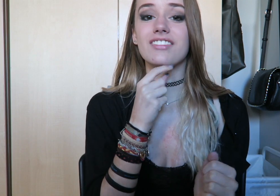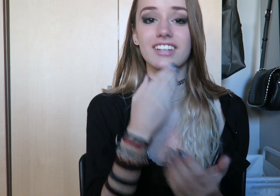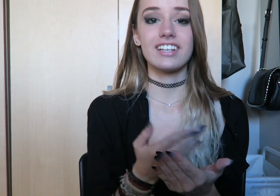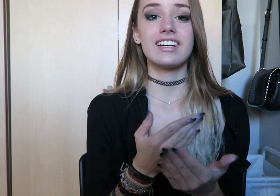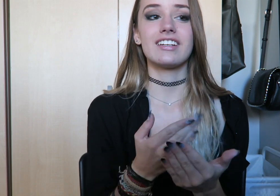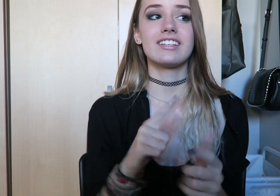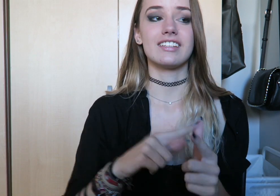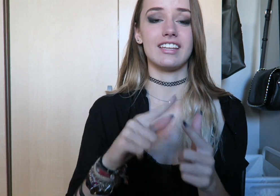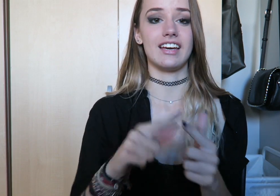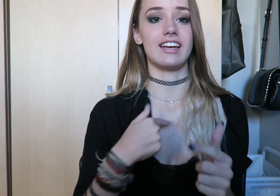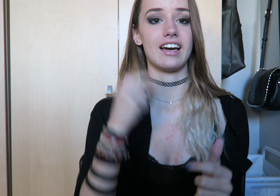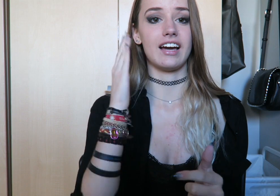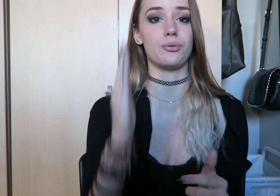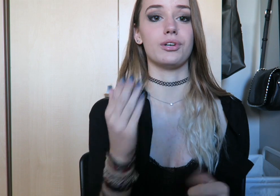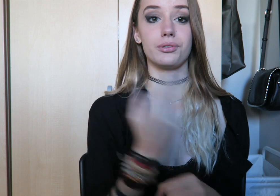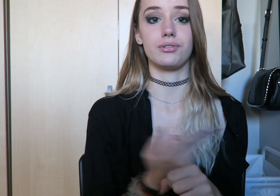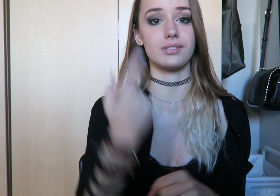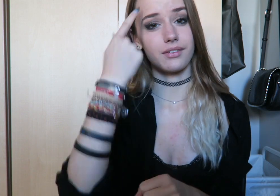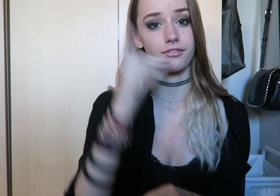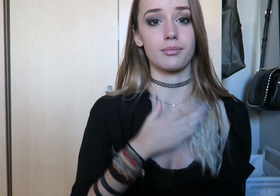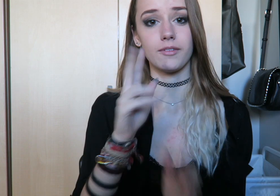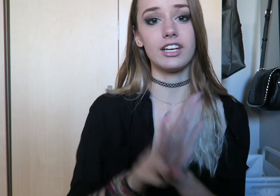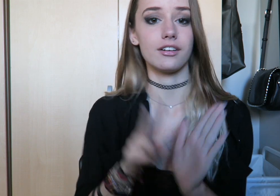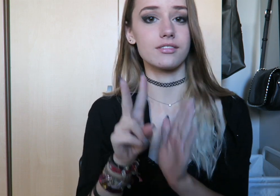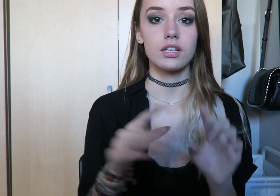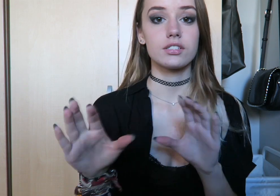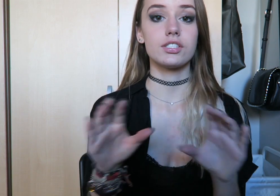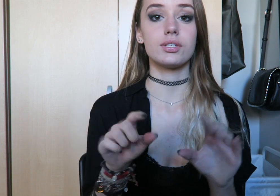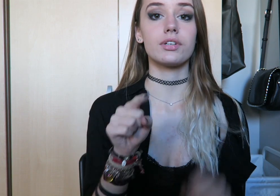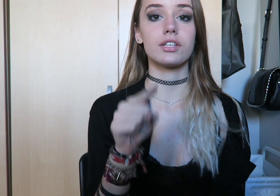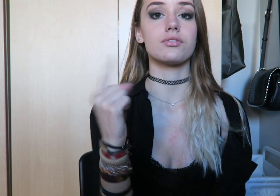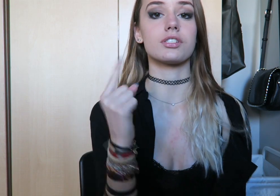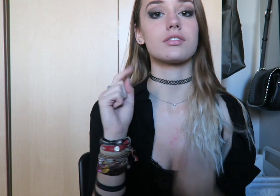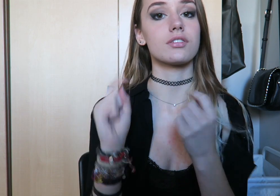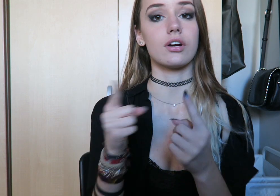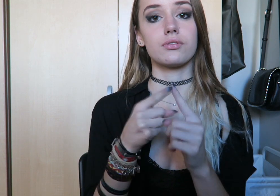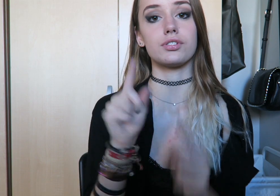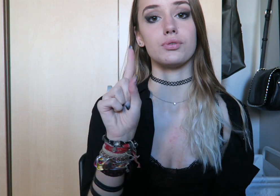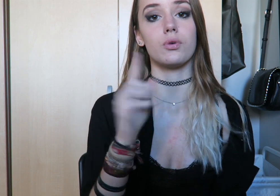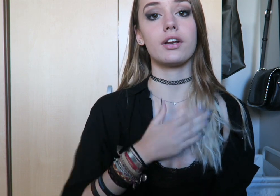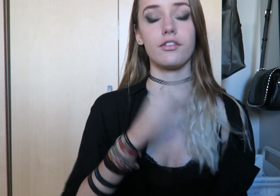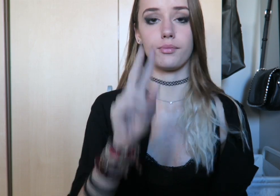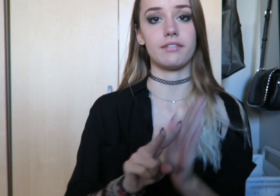and if they're good then I will use them for my videos. To do it you just go to